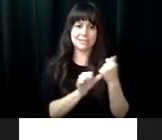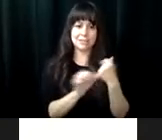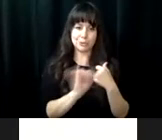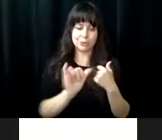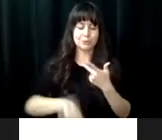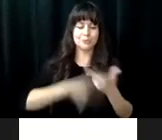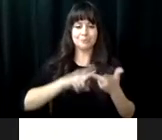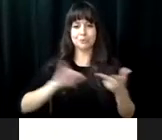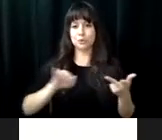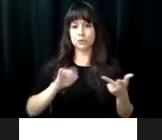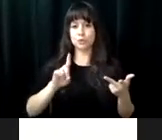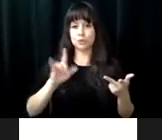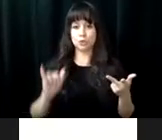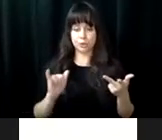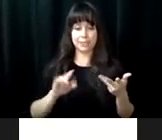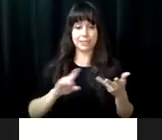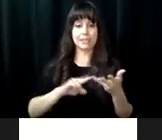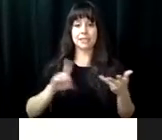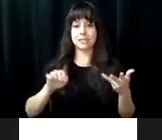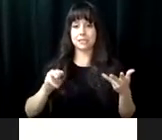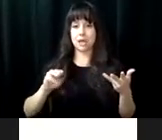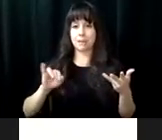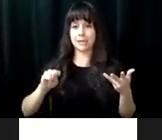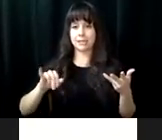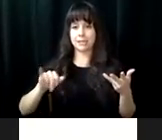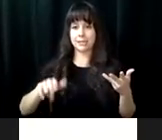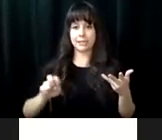countless hours into producing the video, Greg Chittum who assisted her